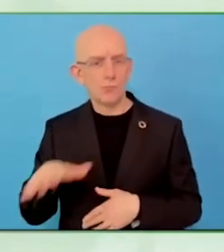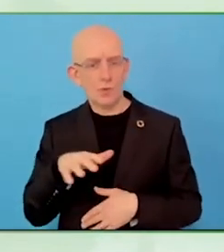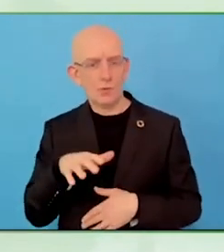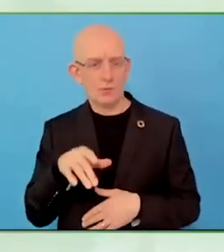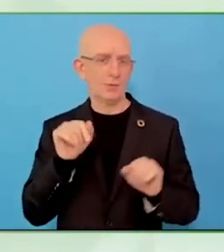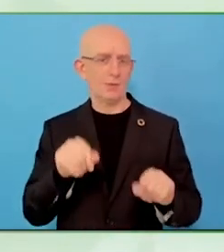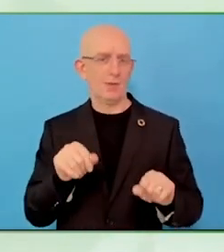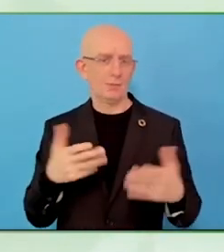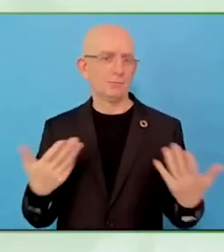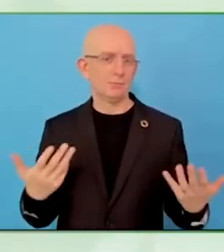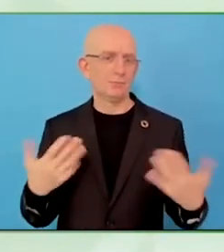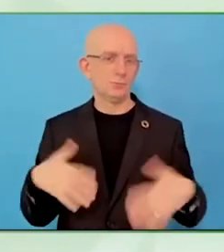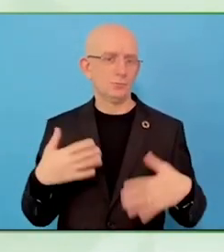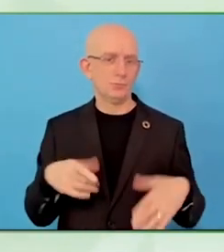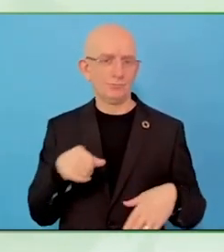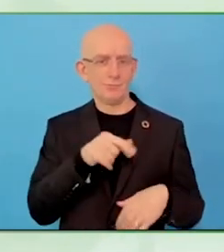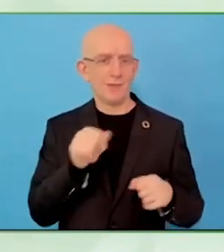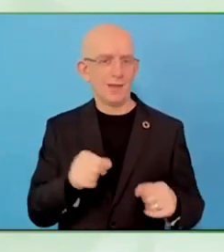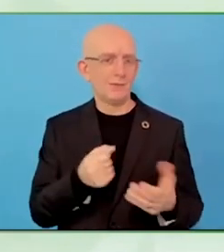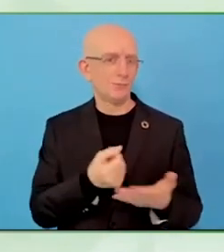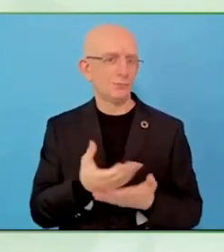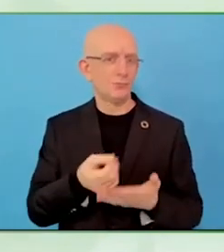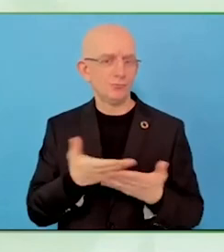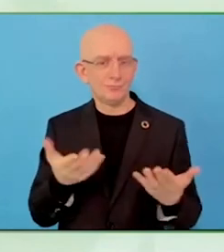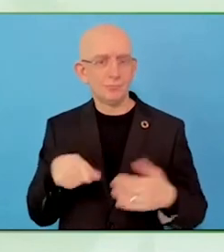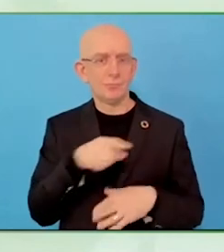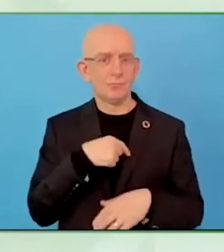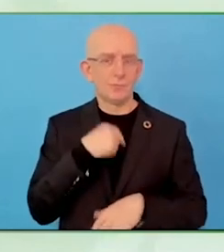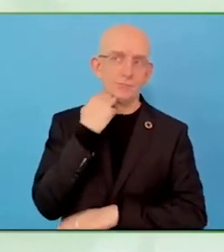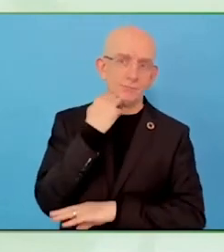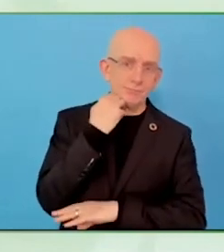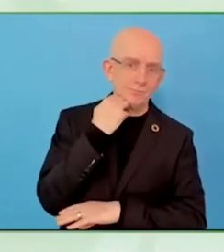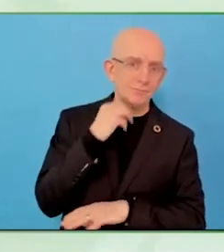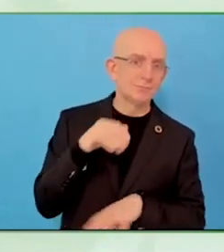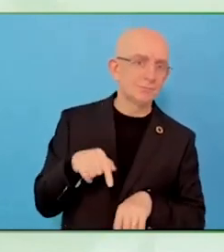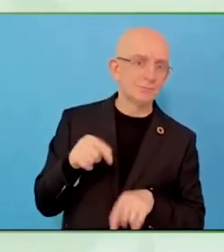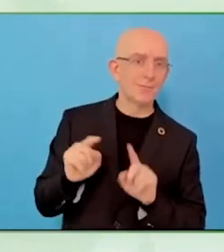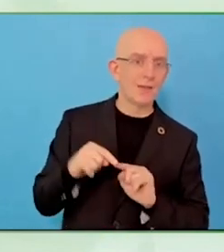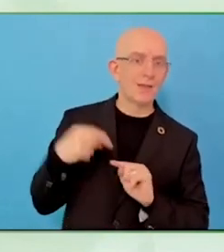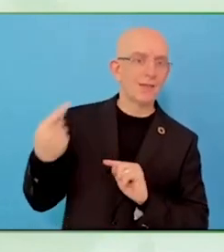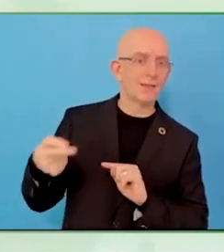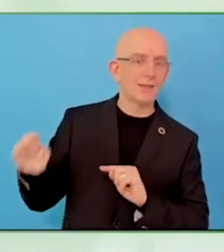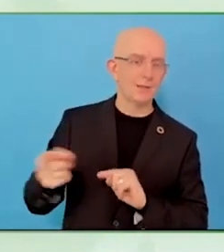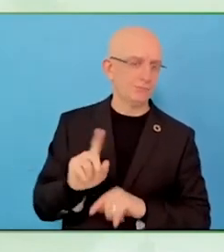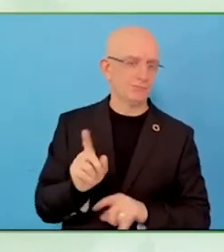It is attracting more and more people with disabilities to join,